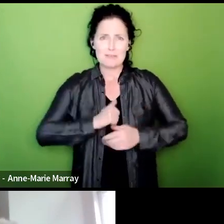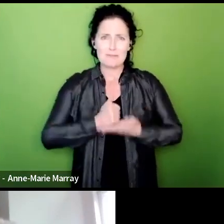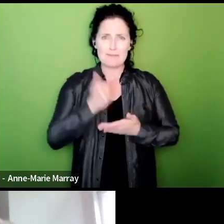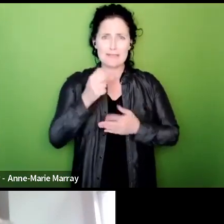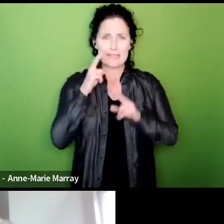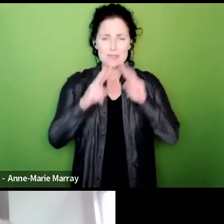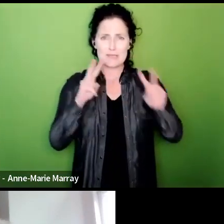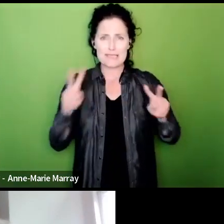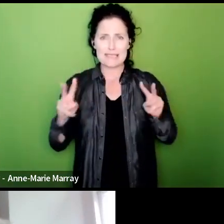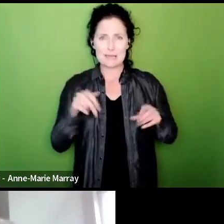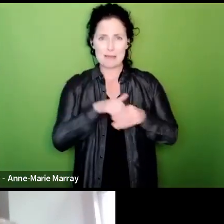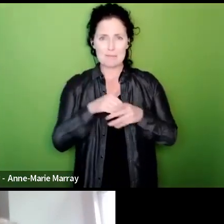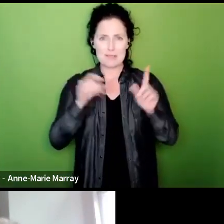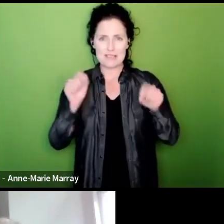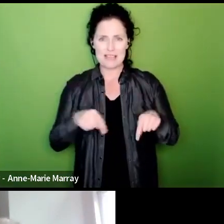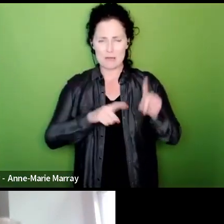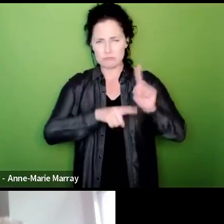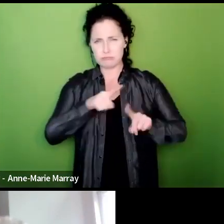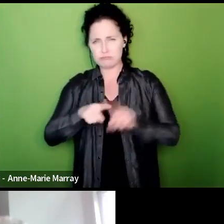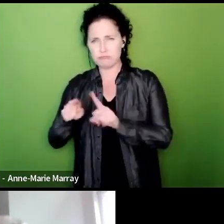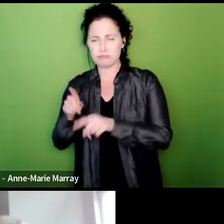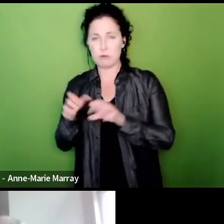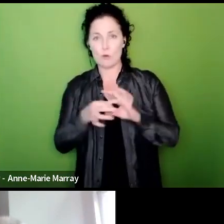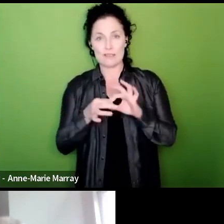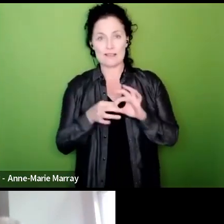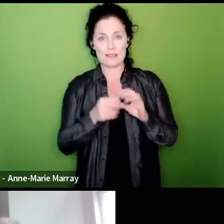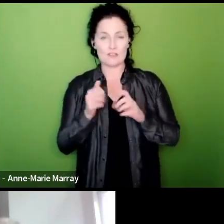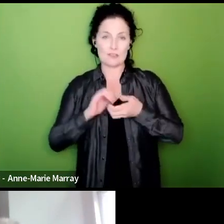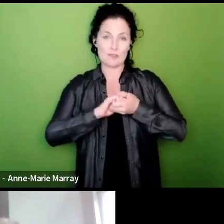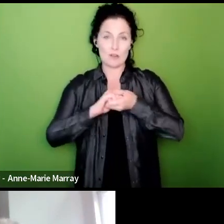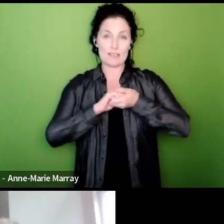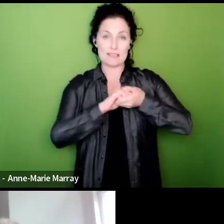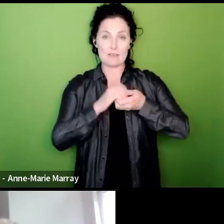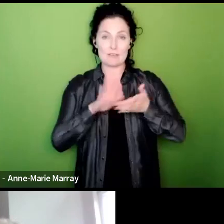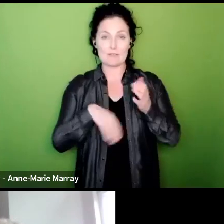organisations solidarity from the BEIS group well done to everybody who got through the threshold